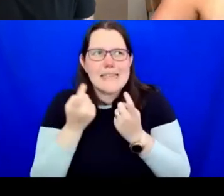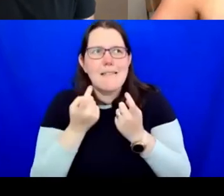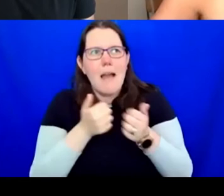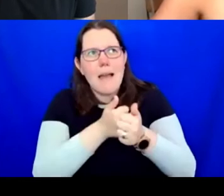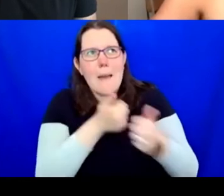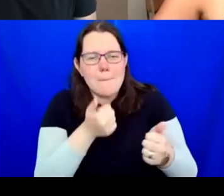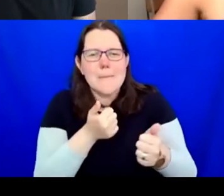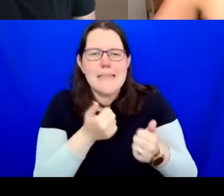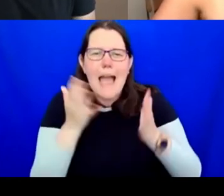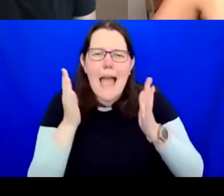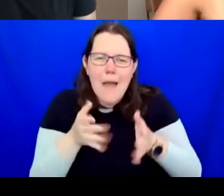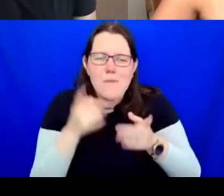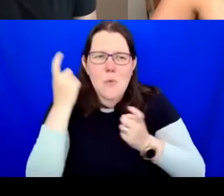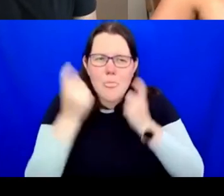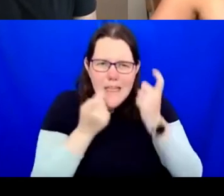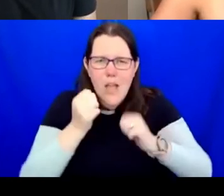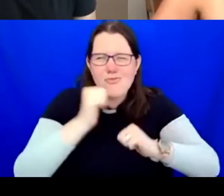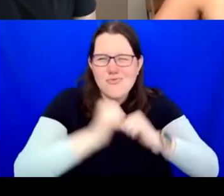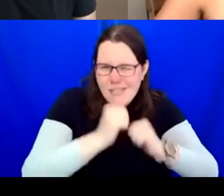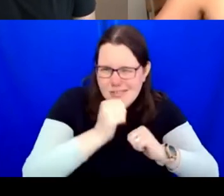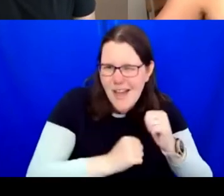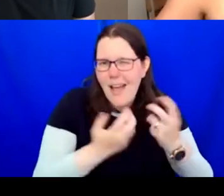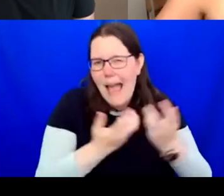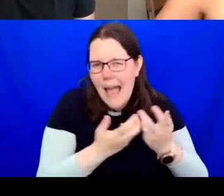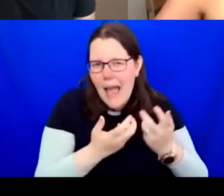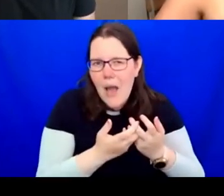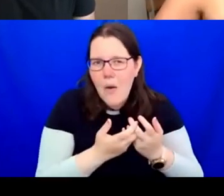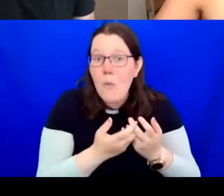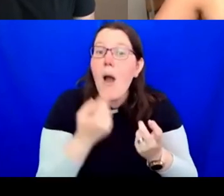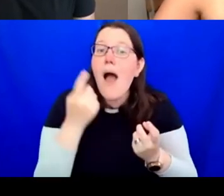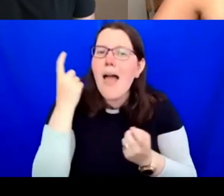Council is here, I think most of us are possibly funded by the Arts Council, the Arts Council has